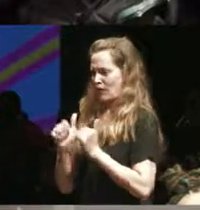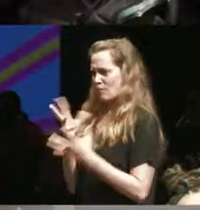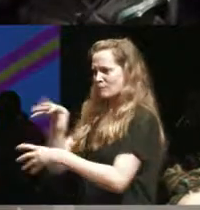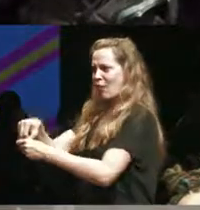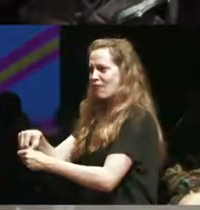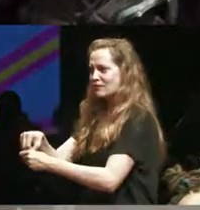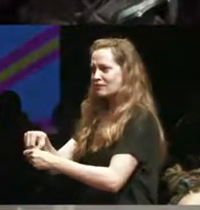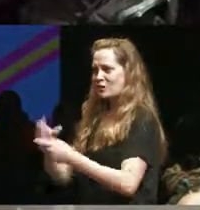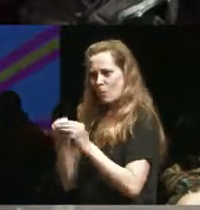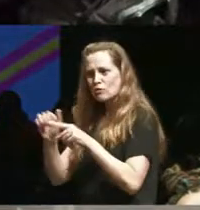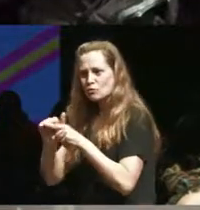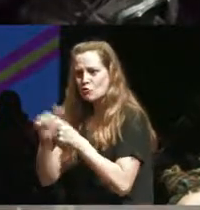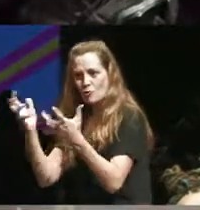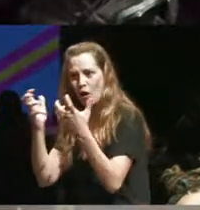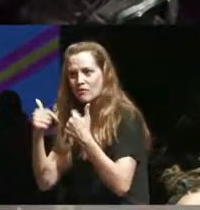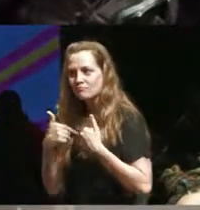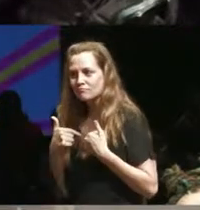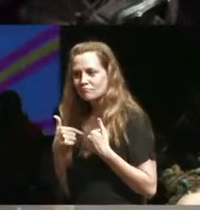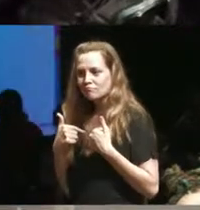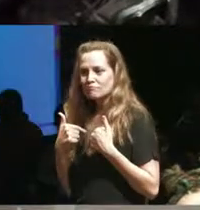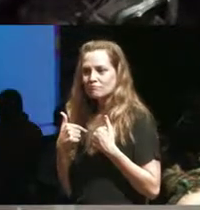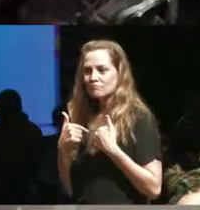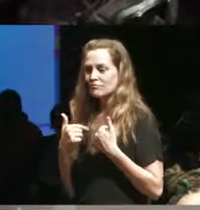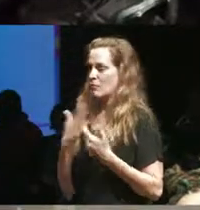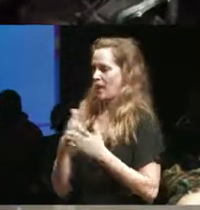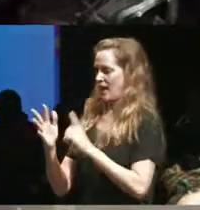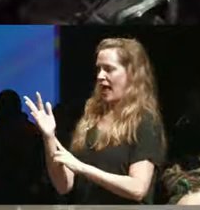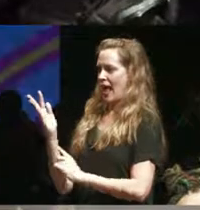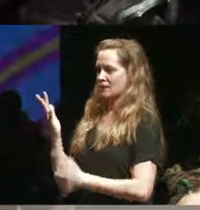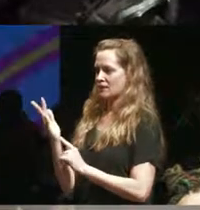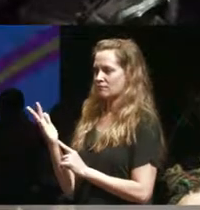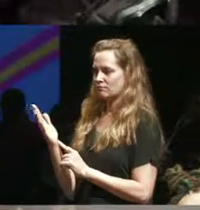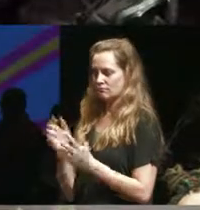kind of get more training for that and but because of my hand and Martha